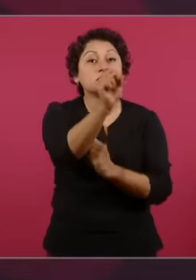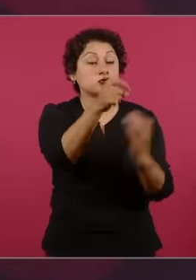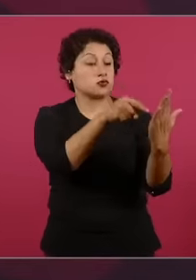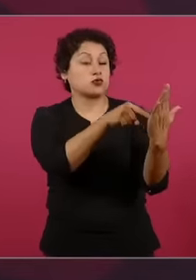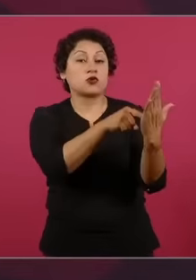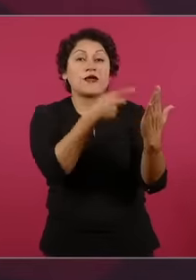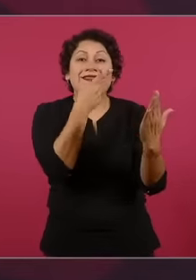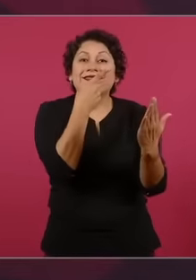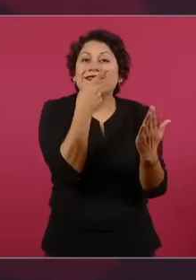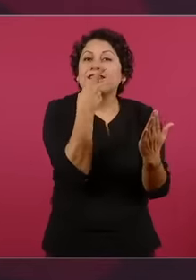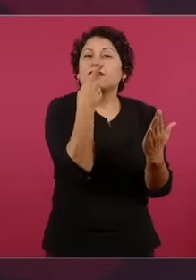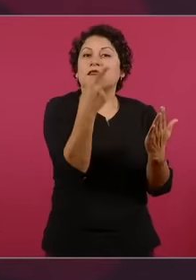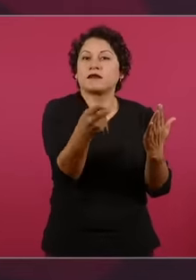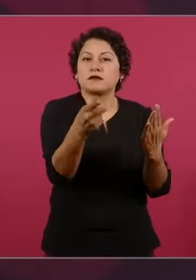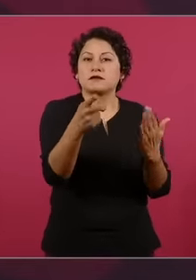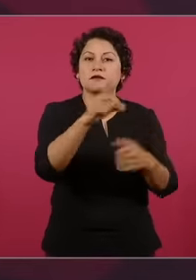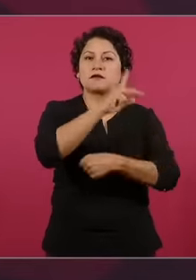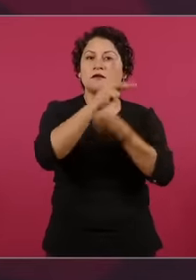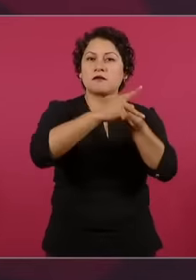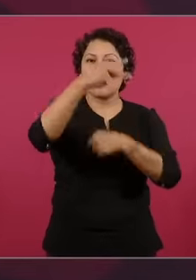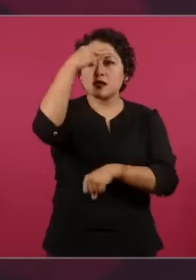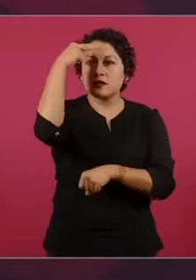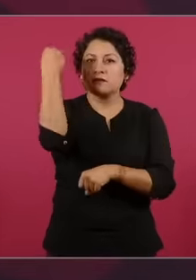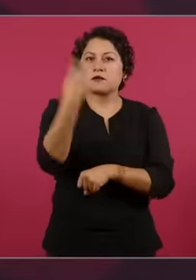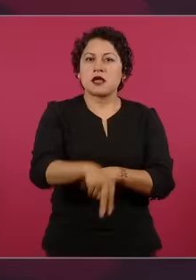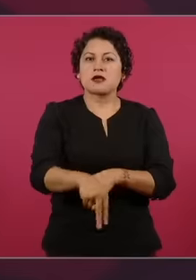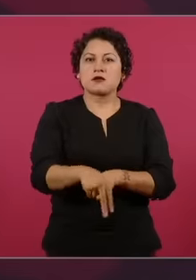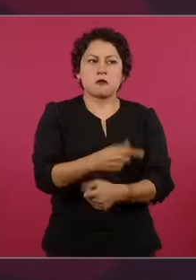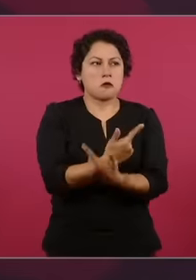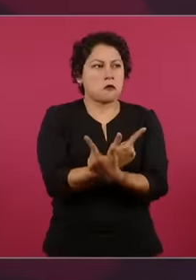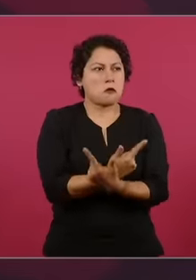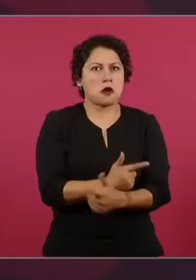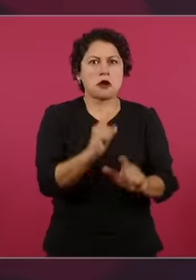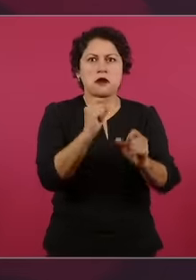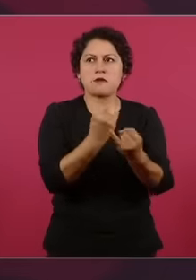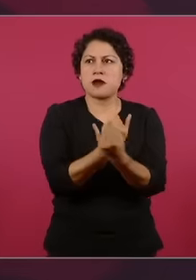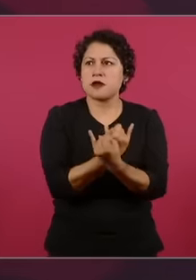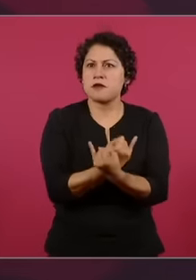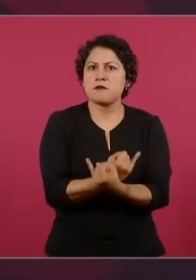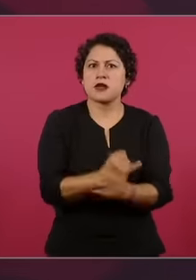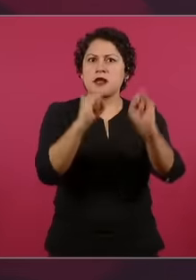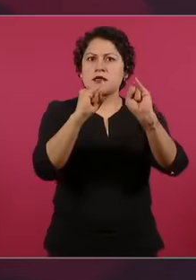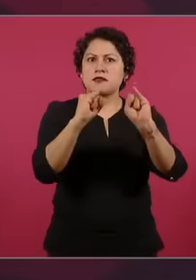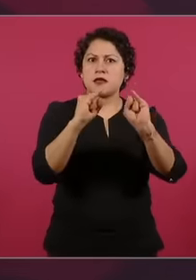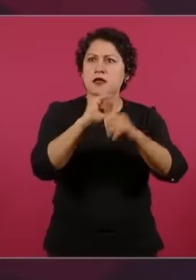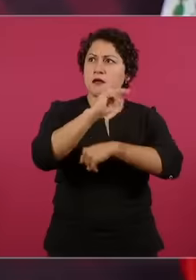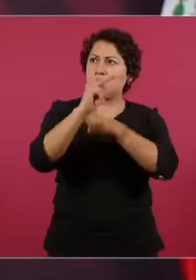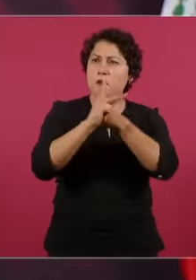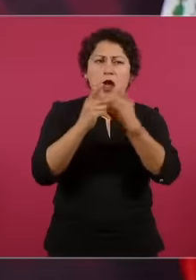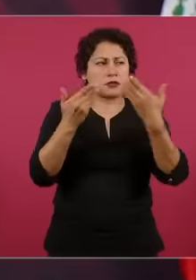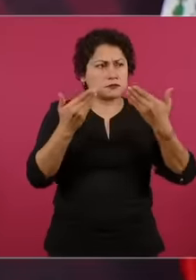sovereign country and it is not to fight with anyone